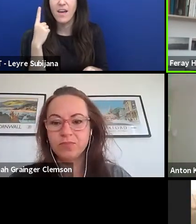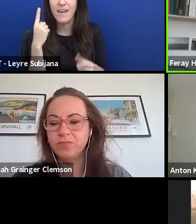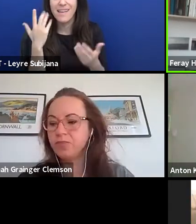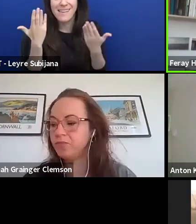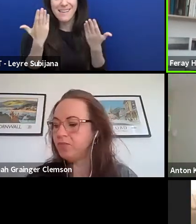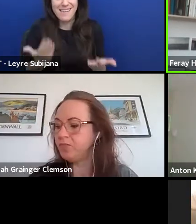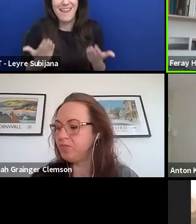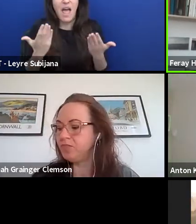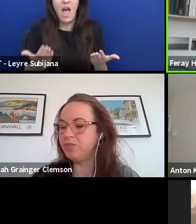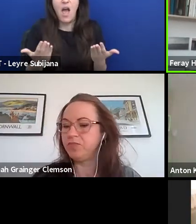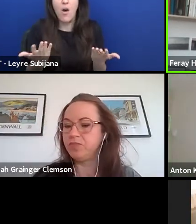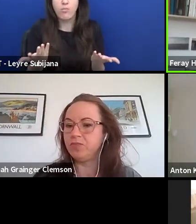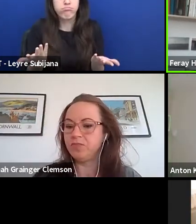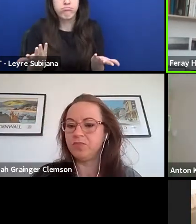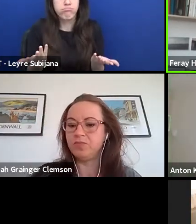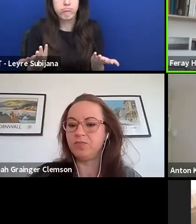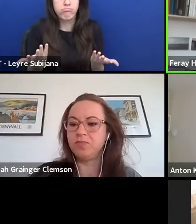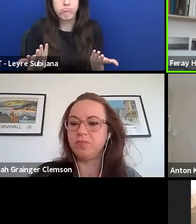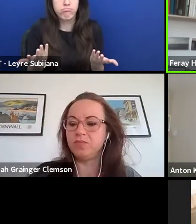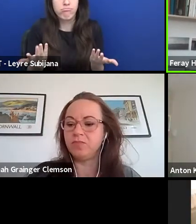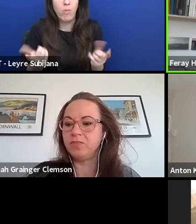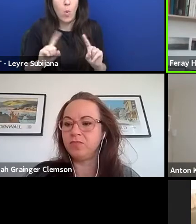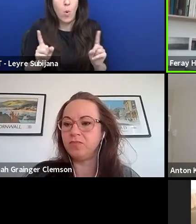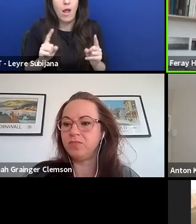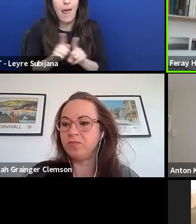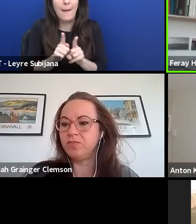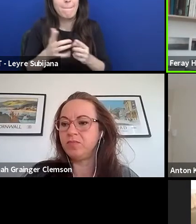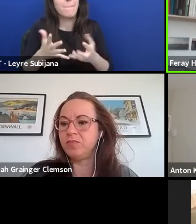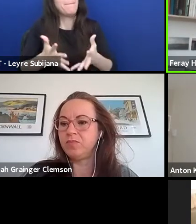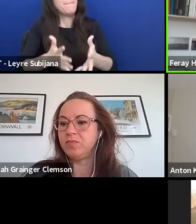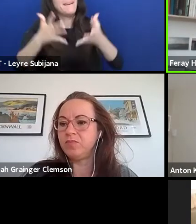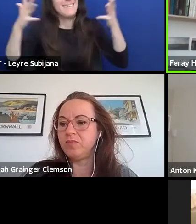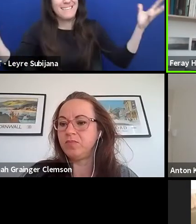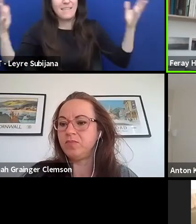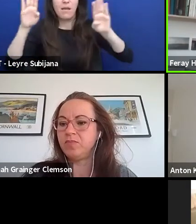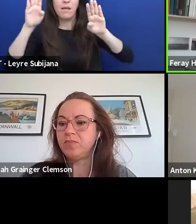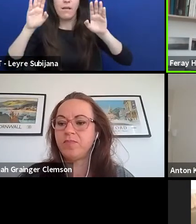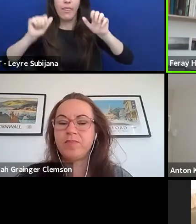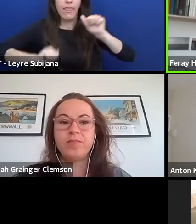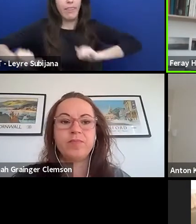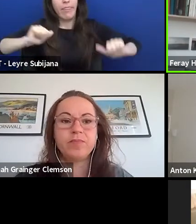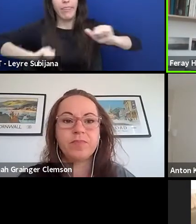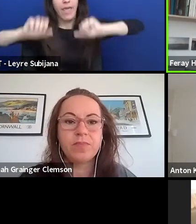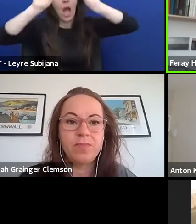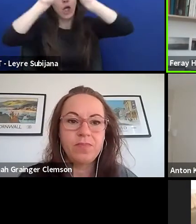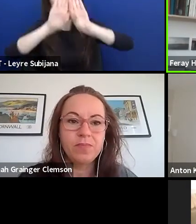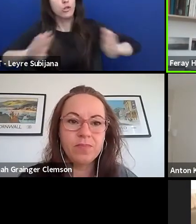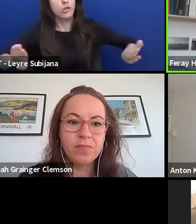in the major theatres, what can we also learn from, I think the free scene,